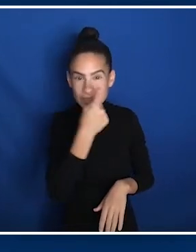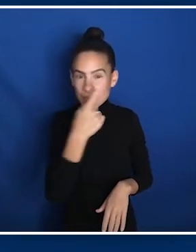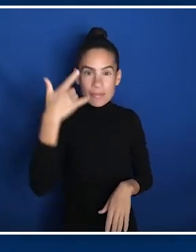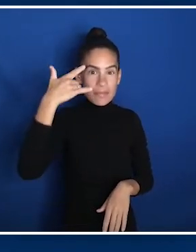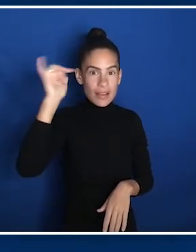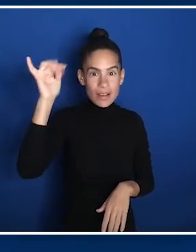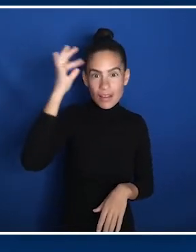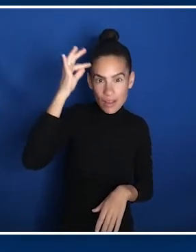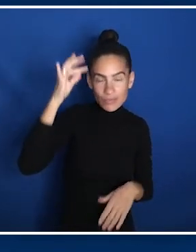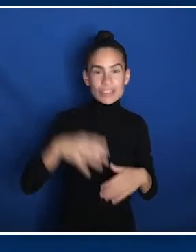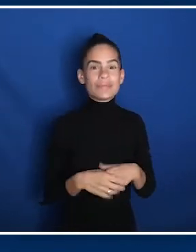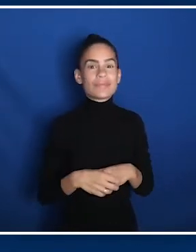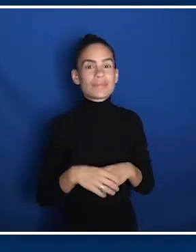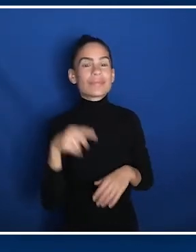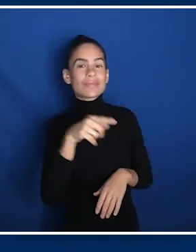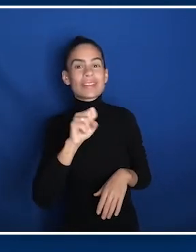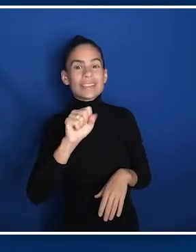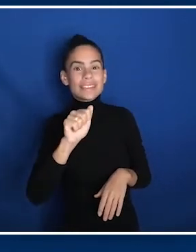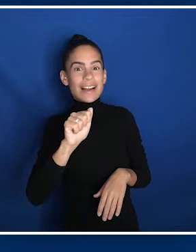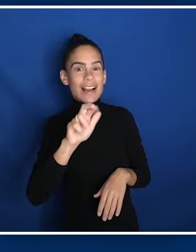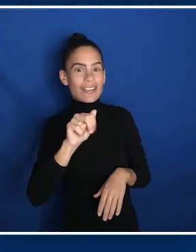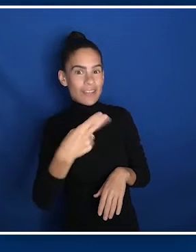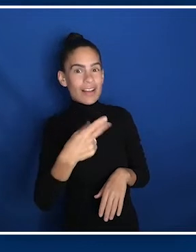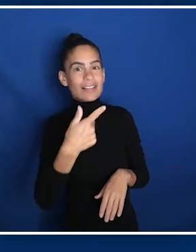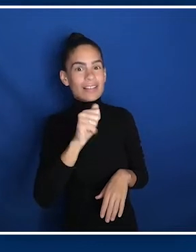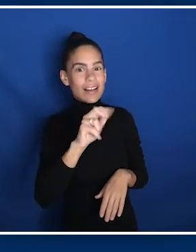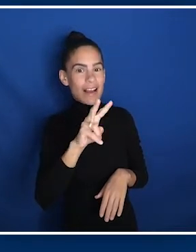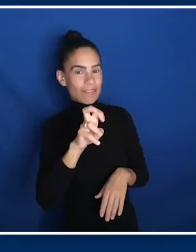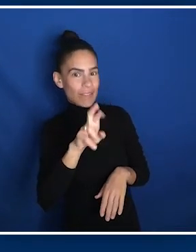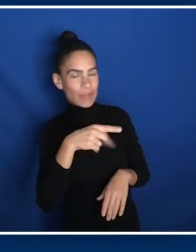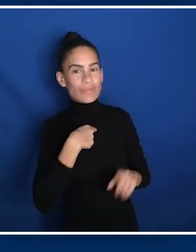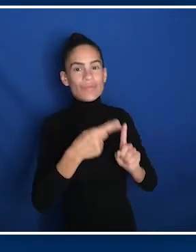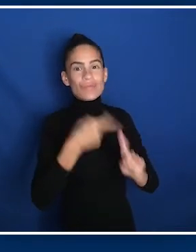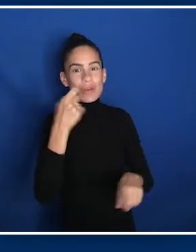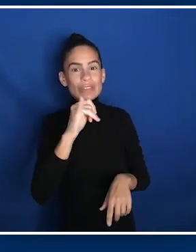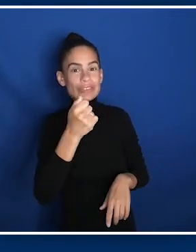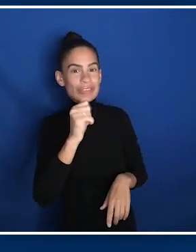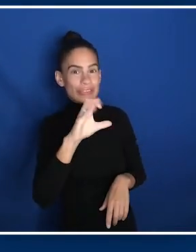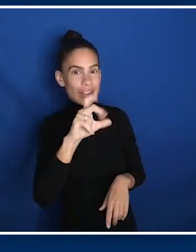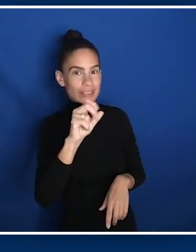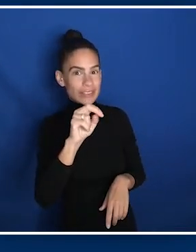I'm Sarah Gaver. I am from Jacksonville, Florida. I am 28 years old, white female with blonde hair